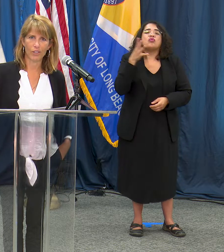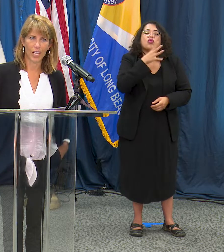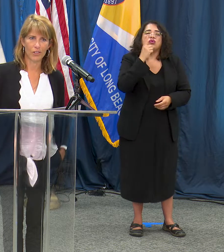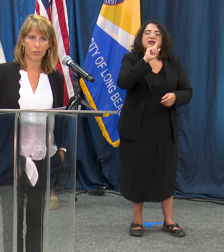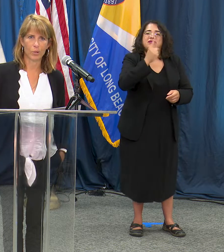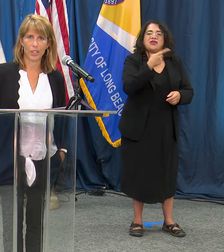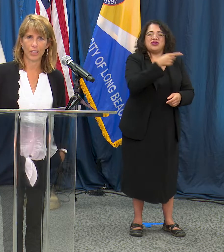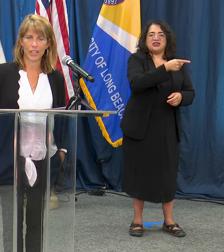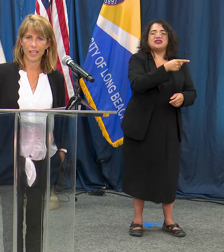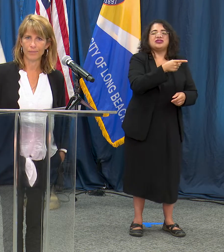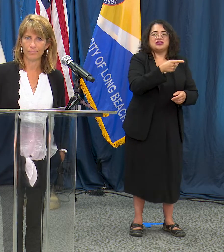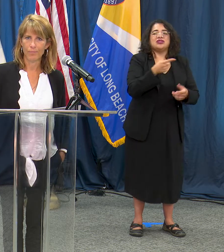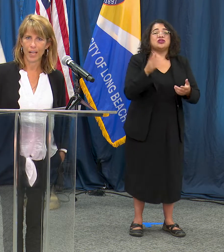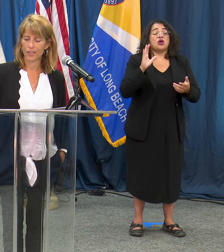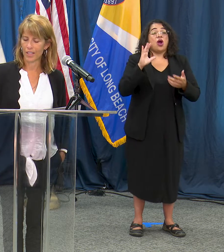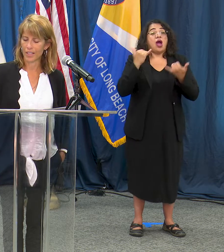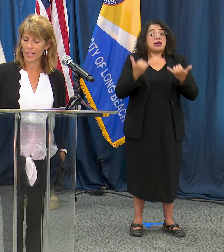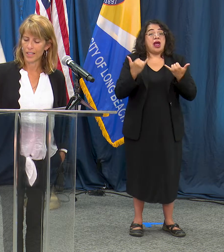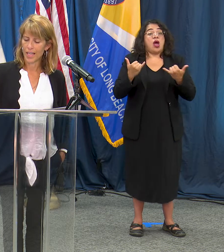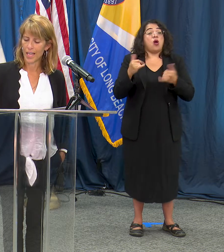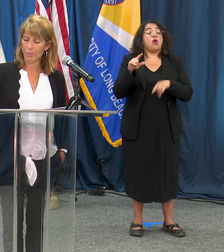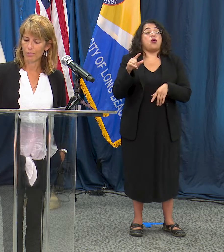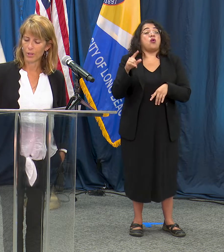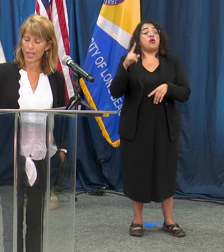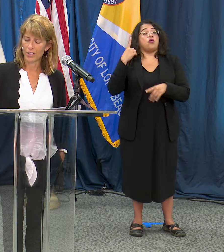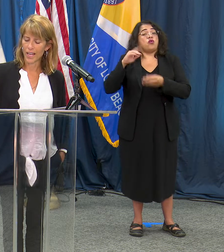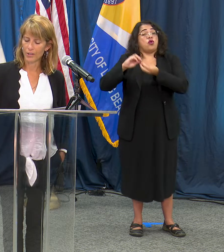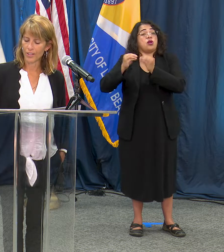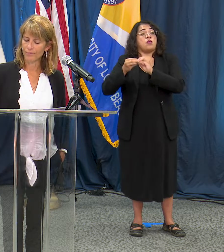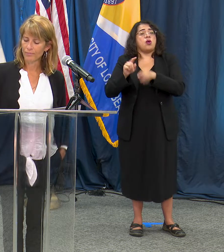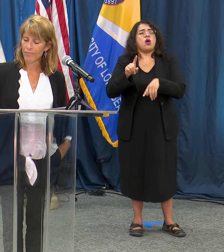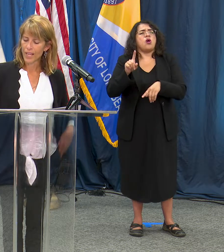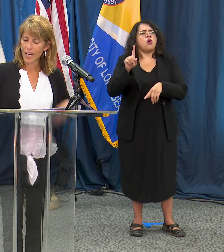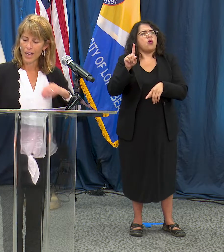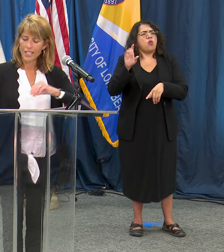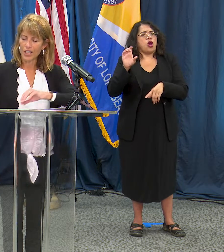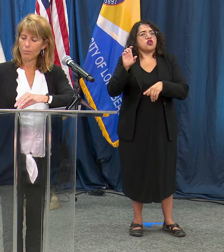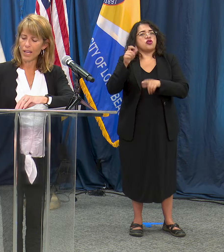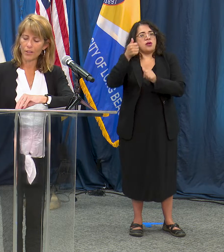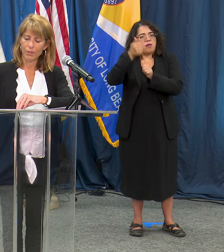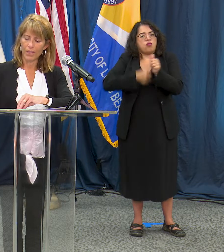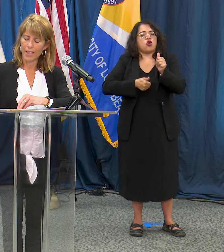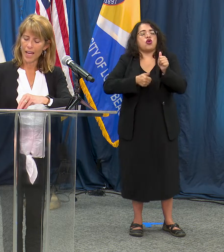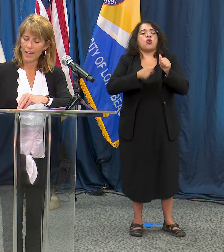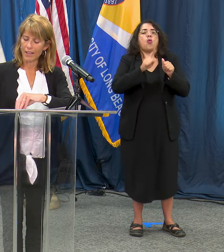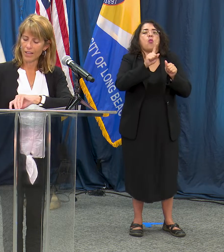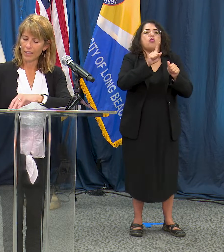a 100 per 100,000. Our ICU beds we meet that and the ventilators